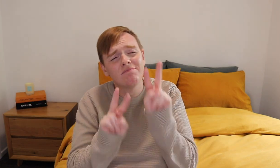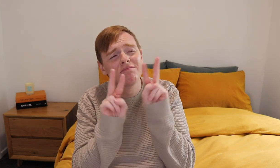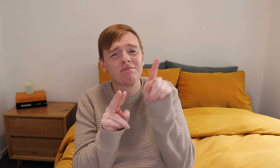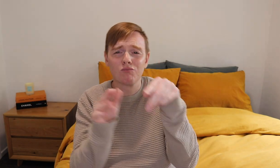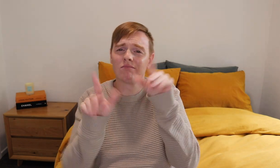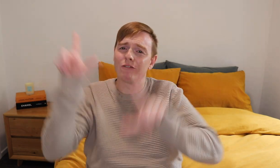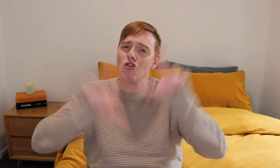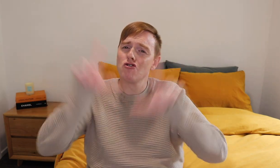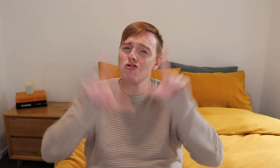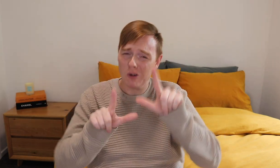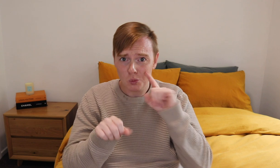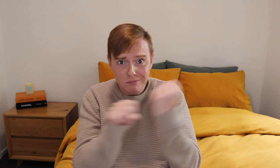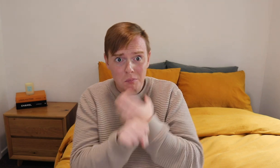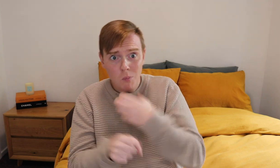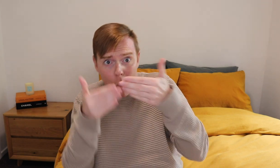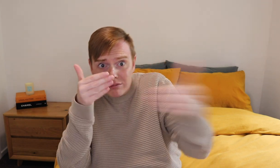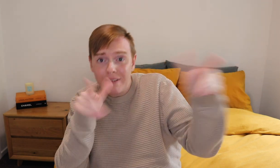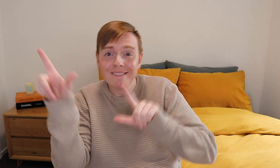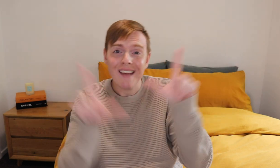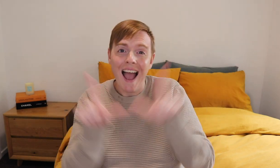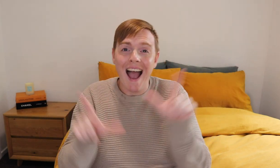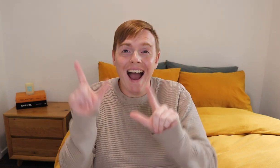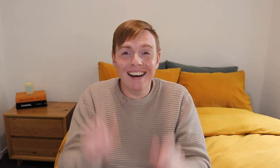Q: I miss watching your vlogs. Will you make any more vlogs?